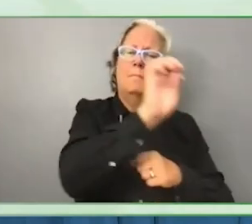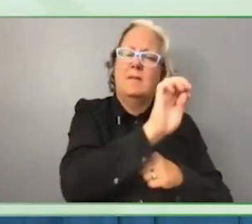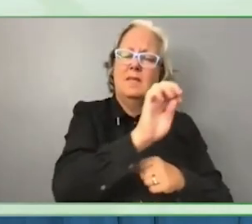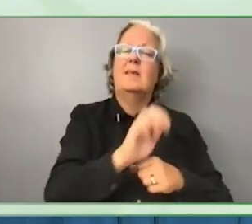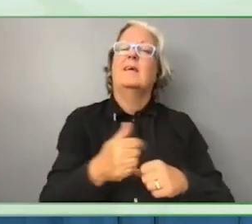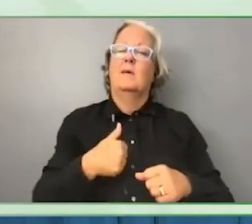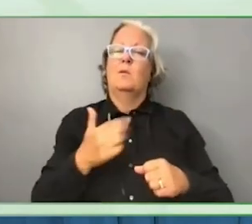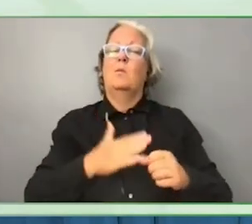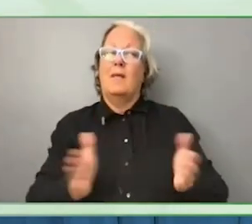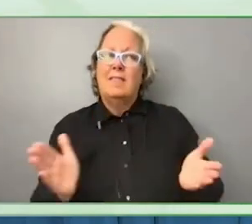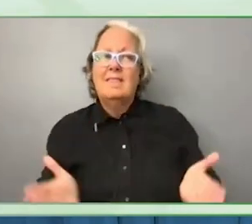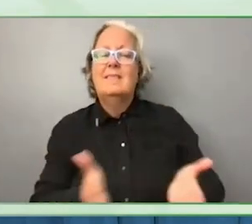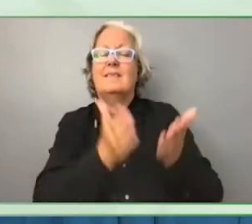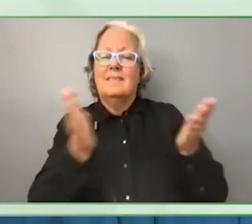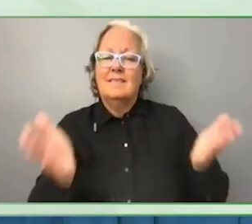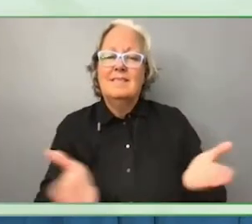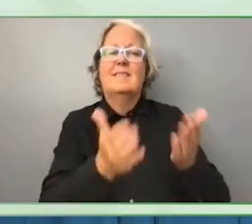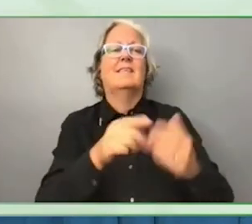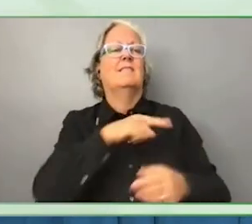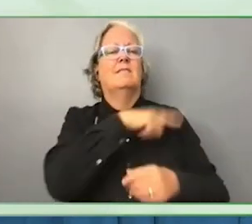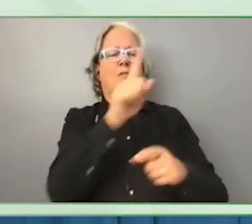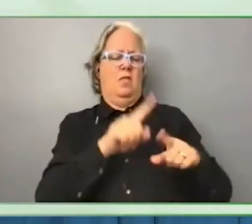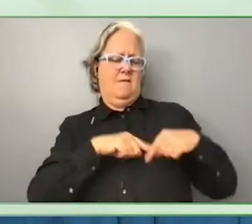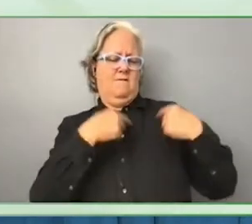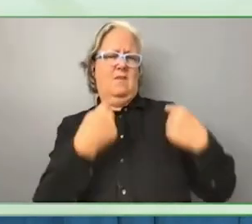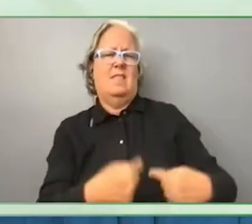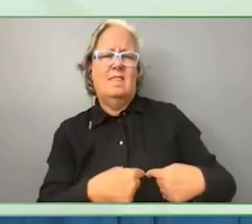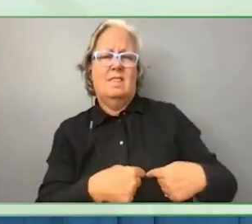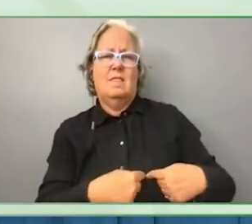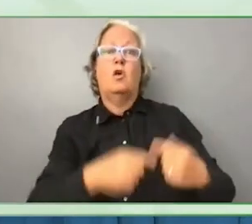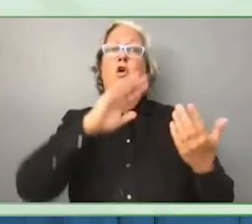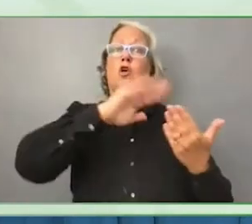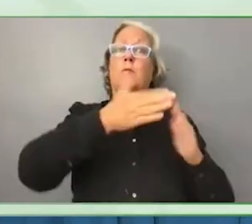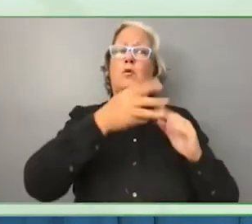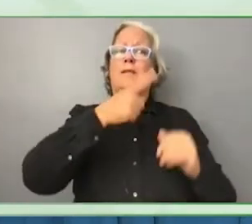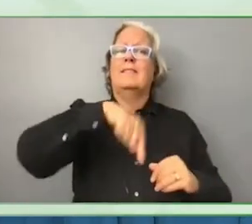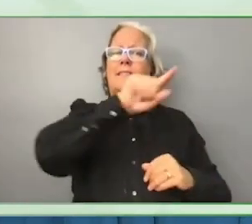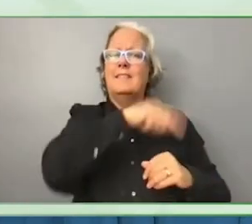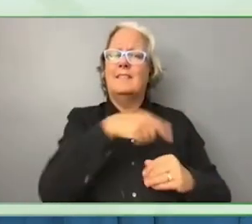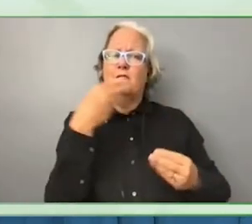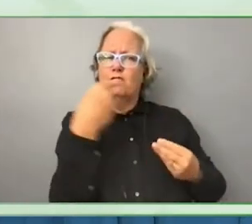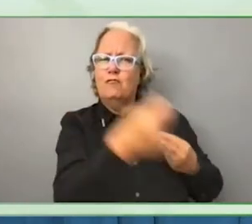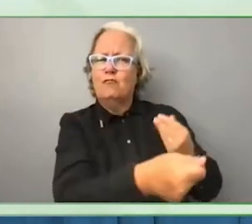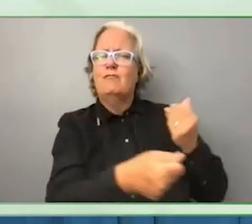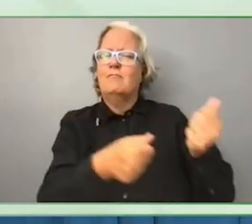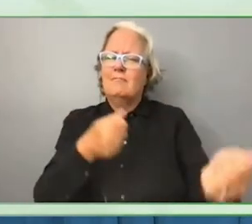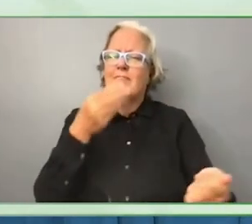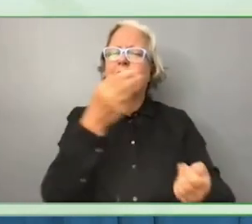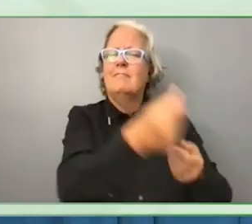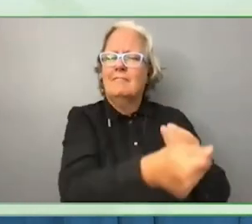philanthropic community to build a better today and tomorrow and we do so in different ways.